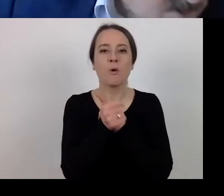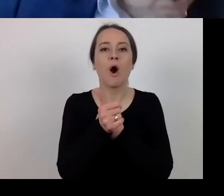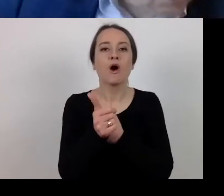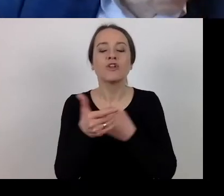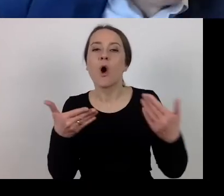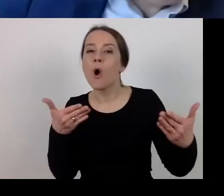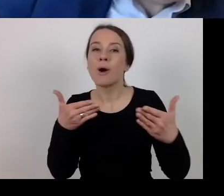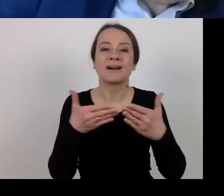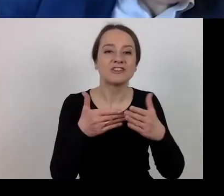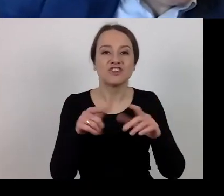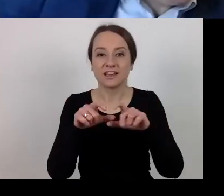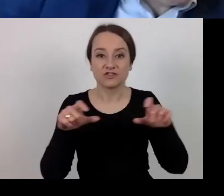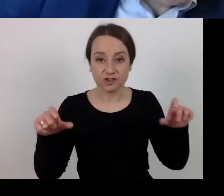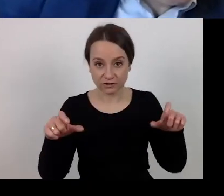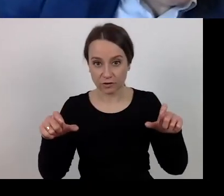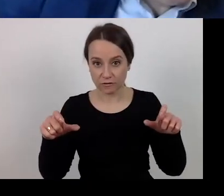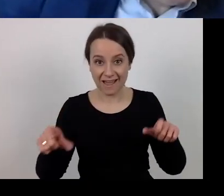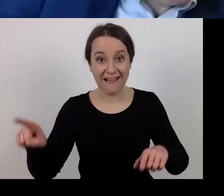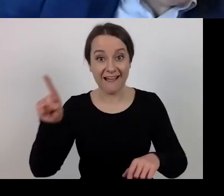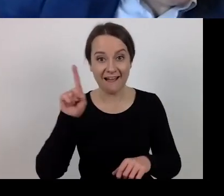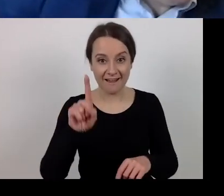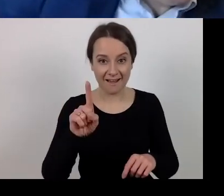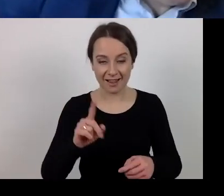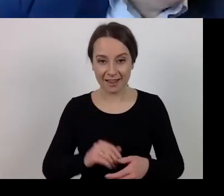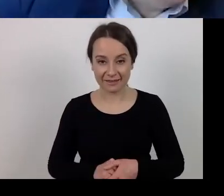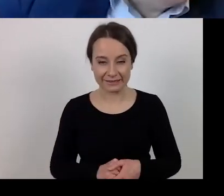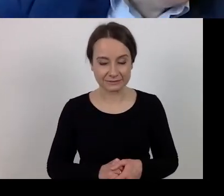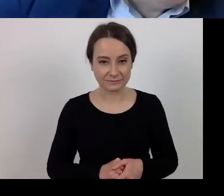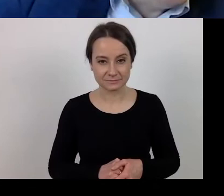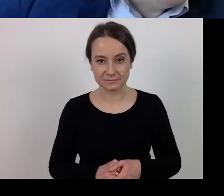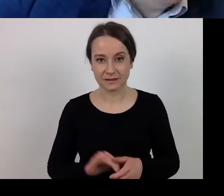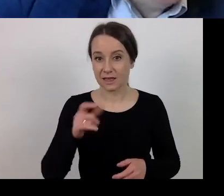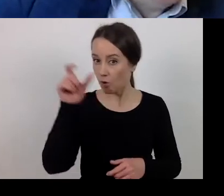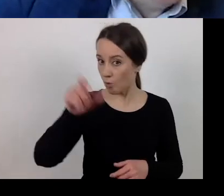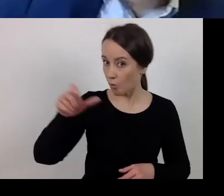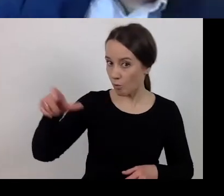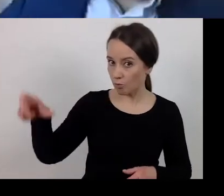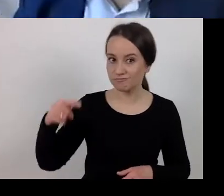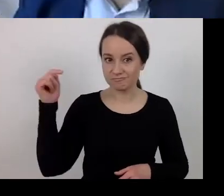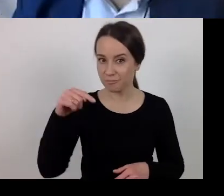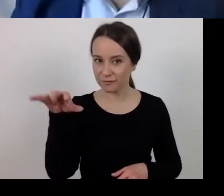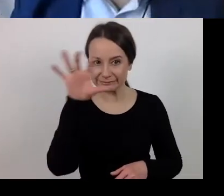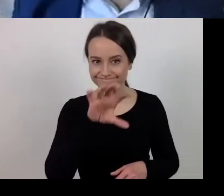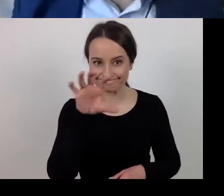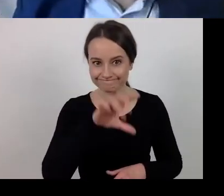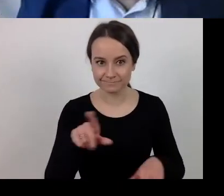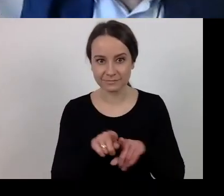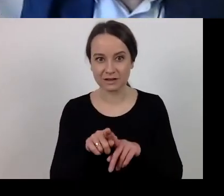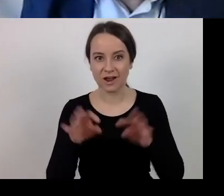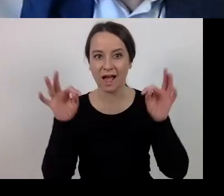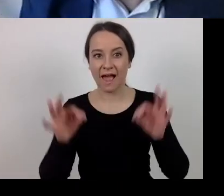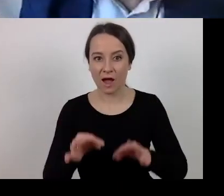As beneficiaries, keep an eye on the current developments